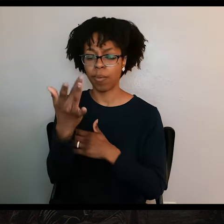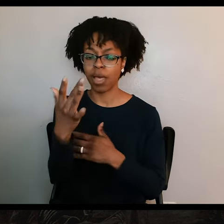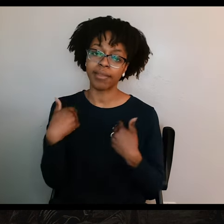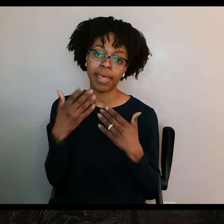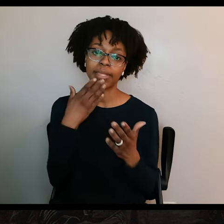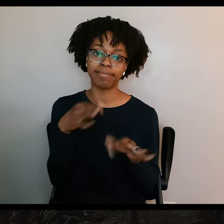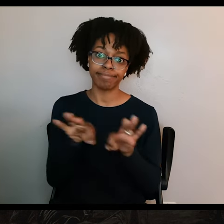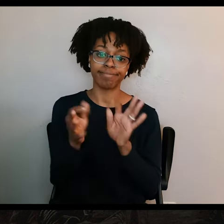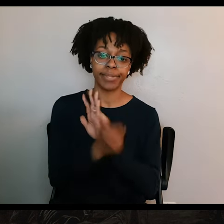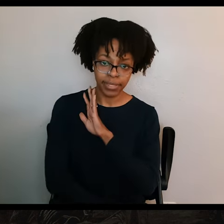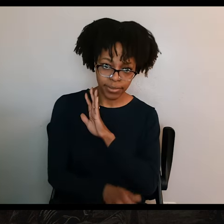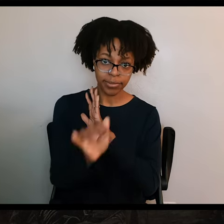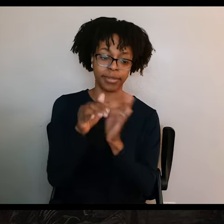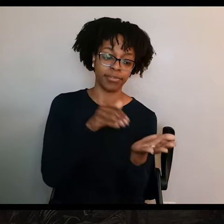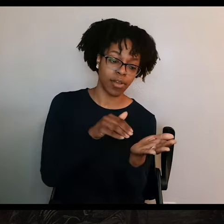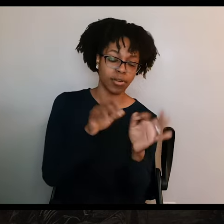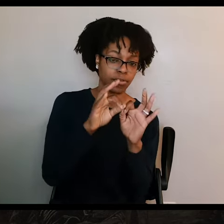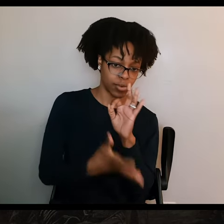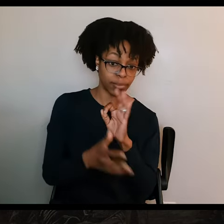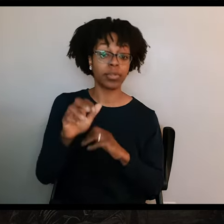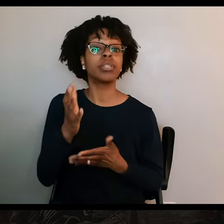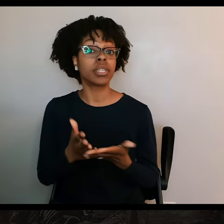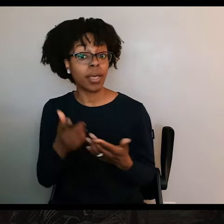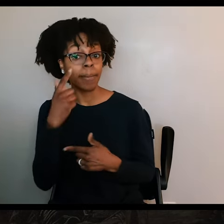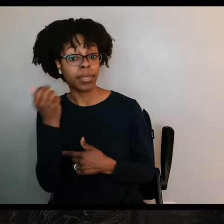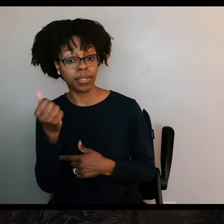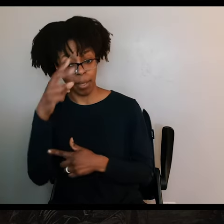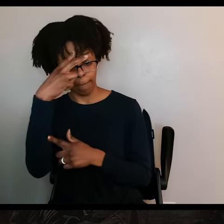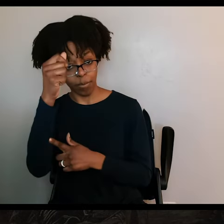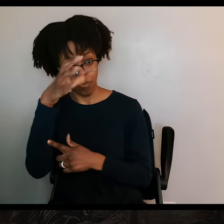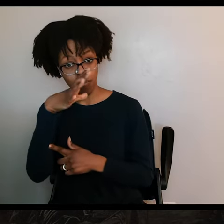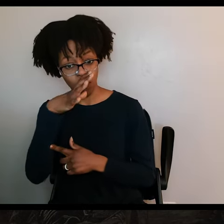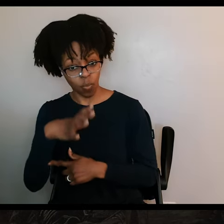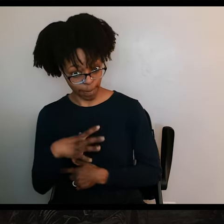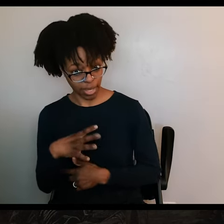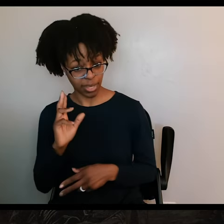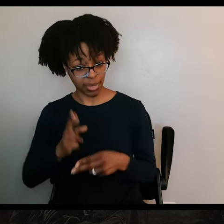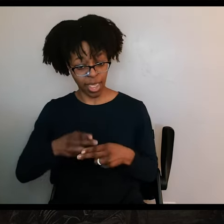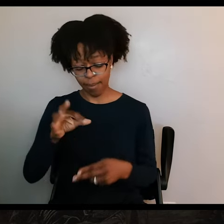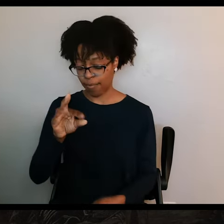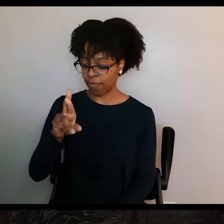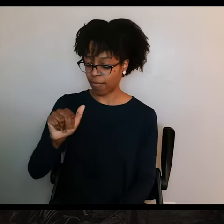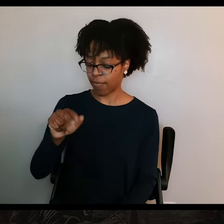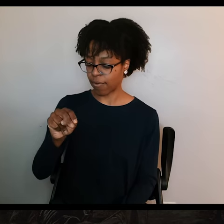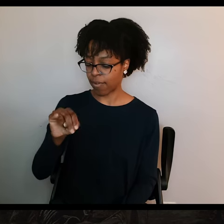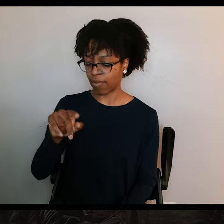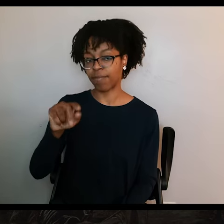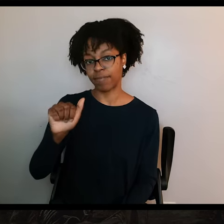Some of them were spared because a Mexican woman, with Urrea's army, named Francita Alavez, apparently did everything she could to save the lives of some